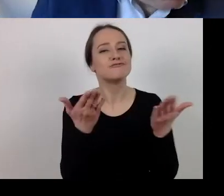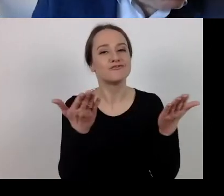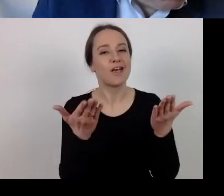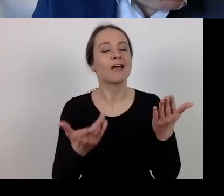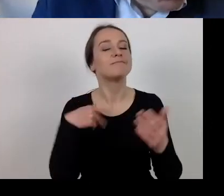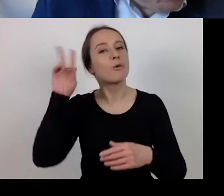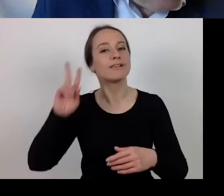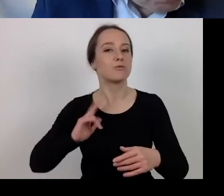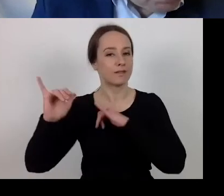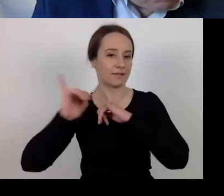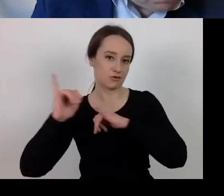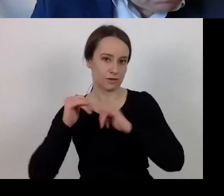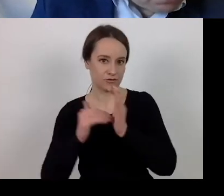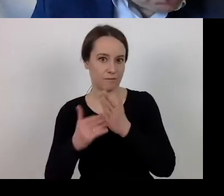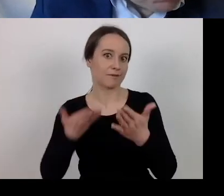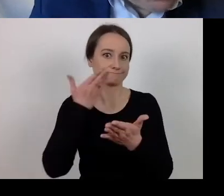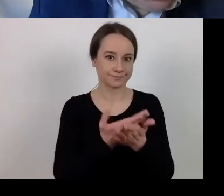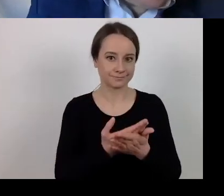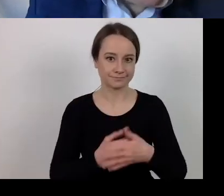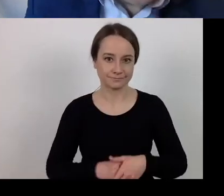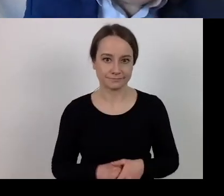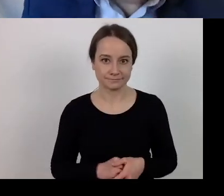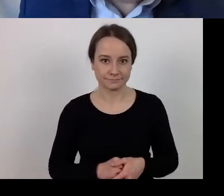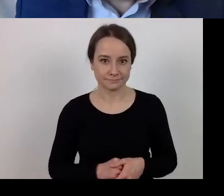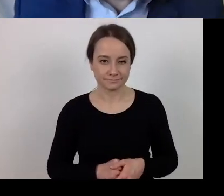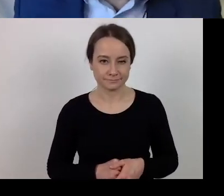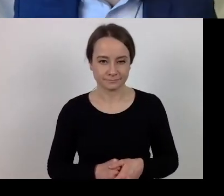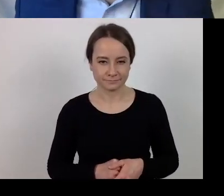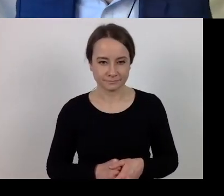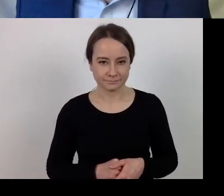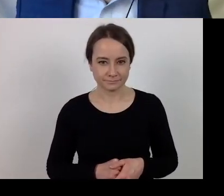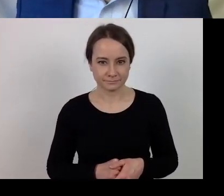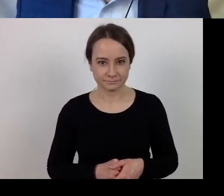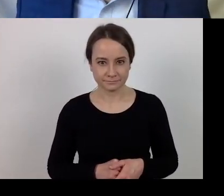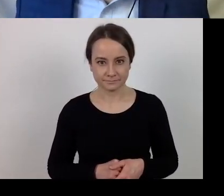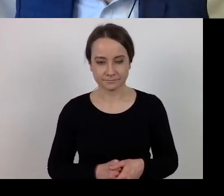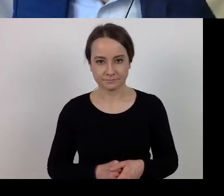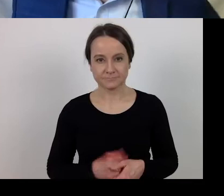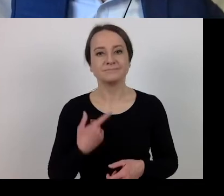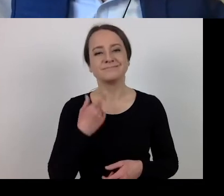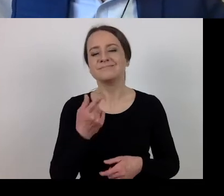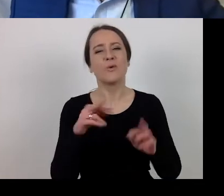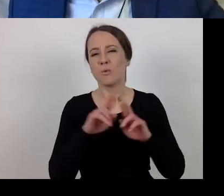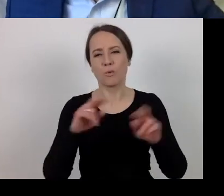I am only enumerating special arrangements which I will talk about later.